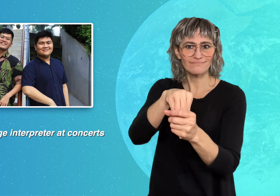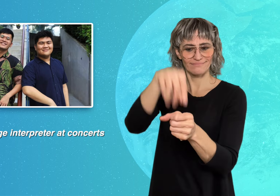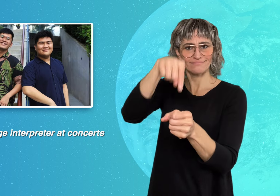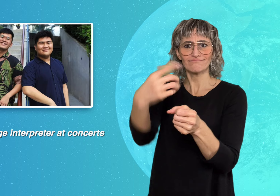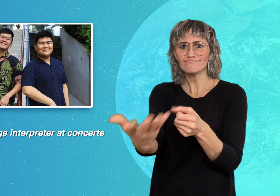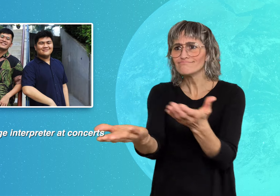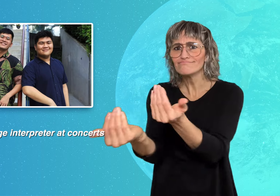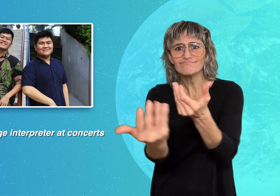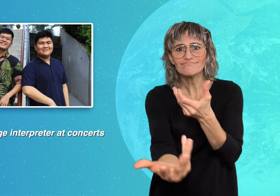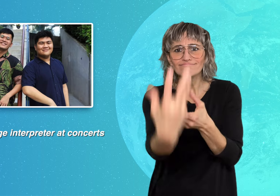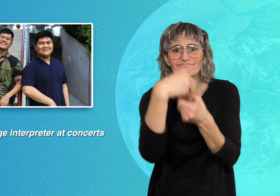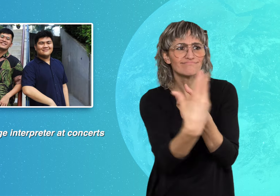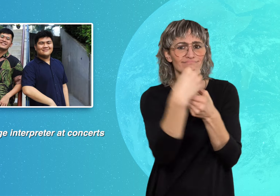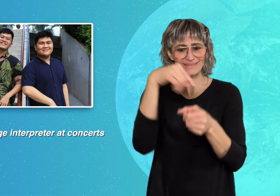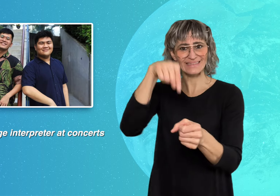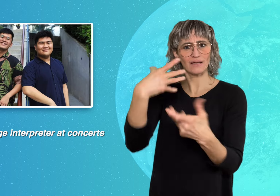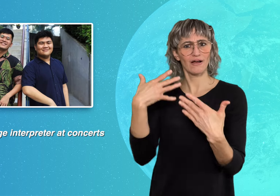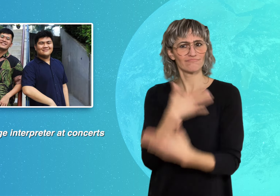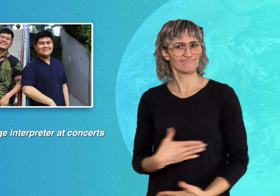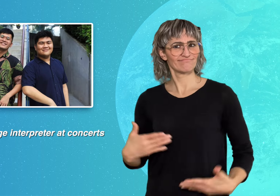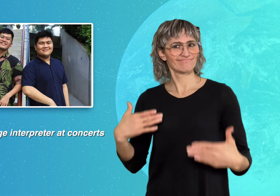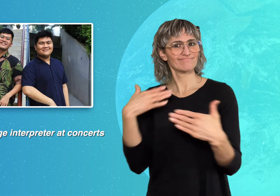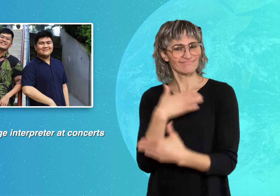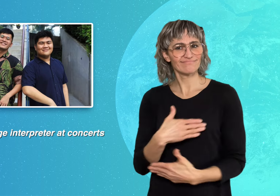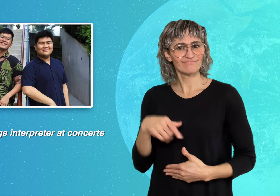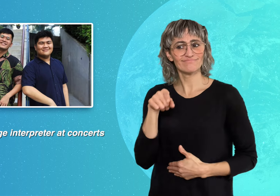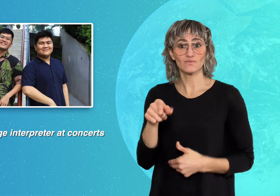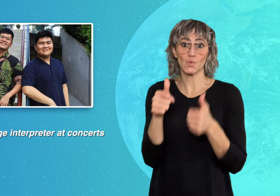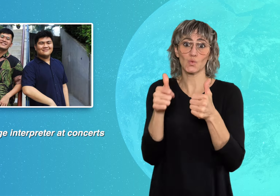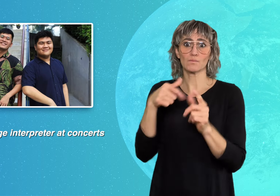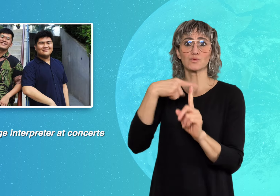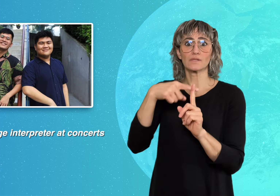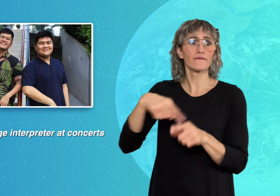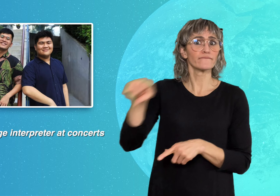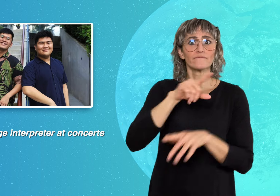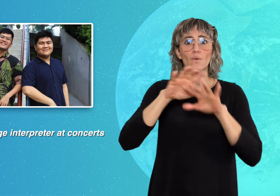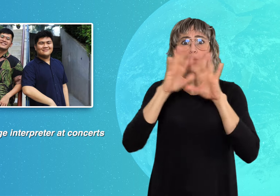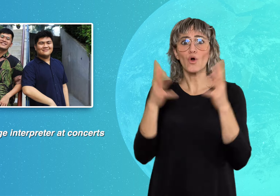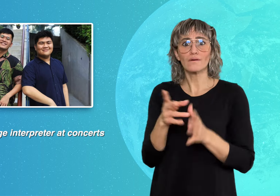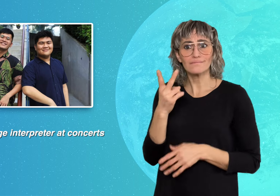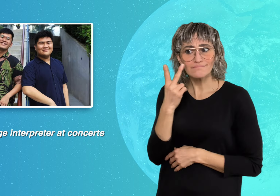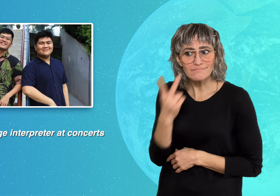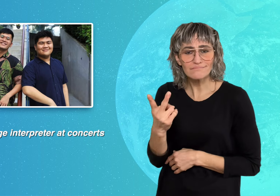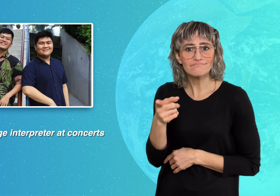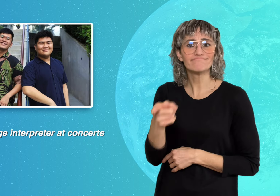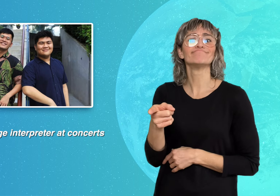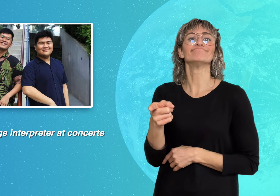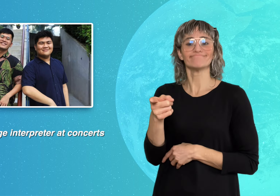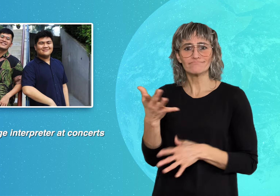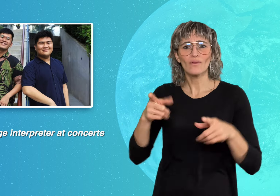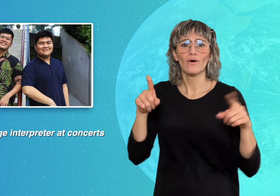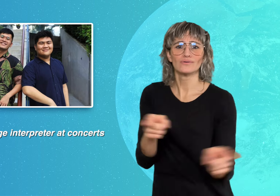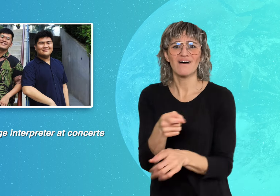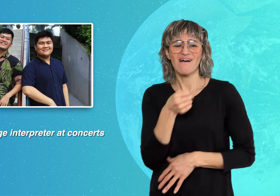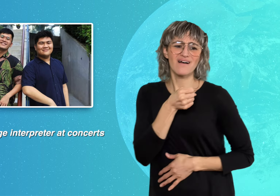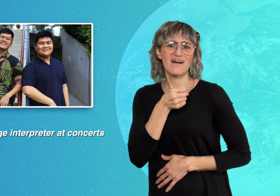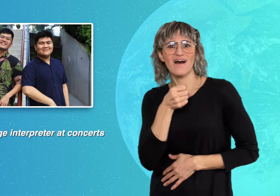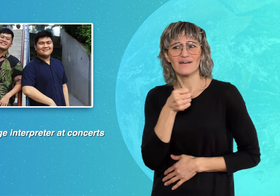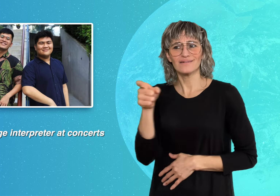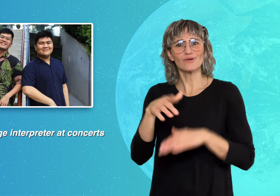that people want more inclusivity in entertainment. It's a good step